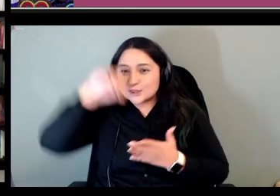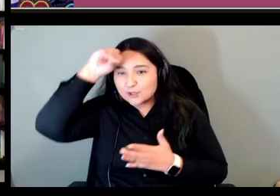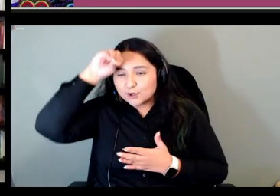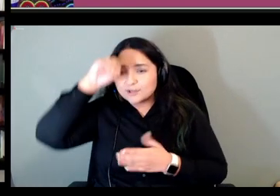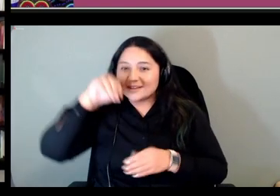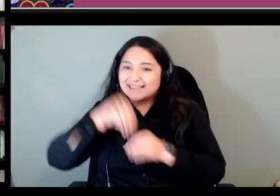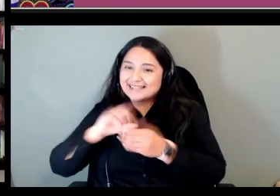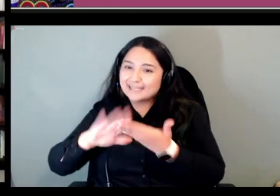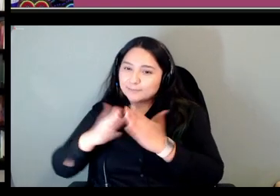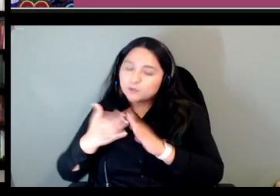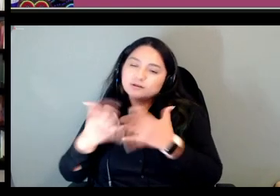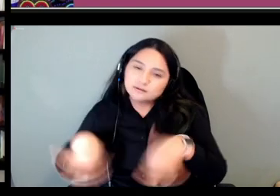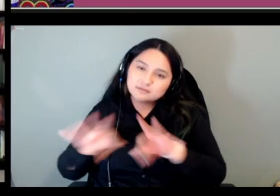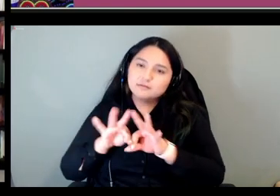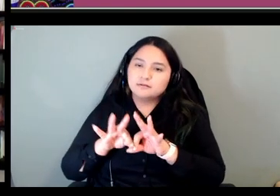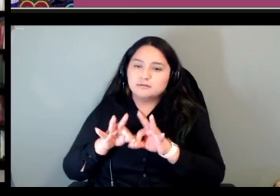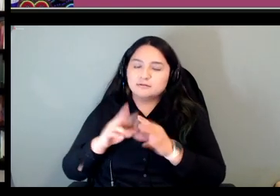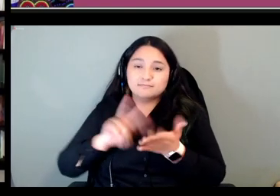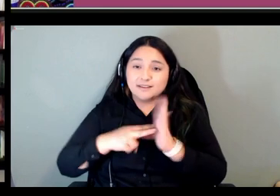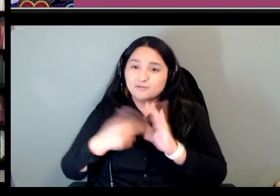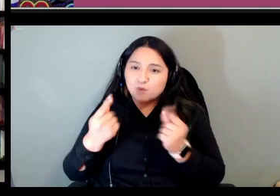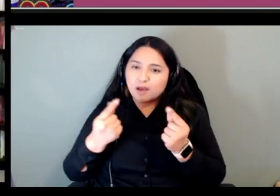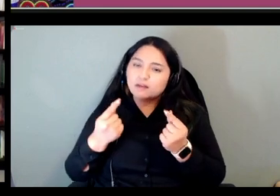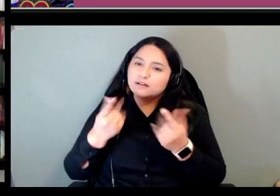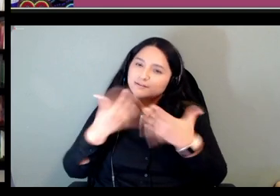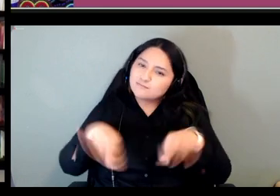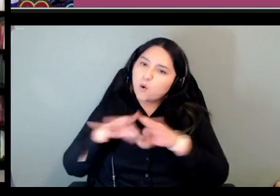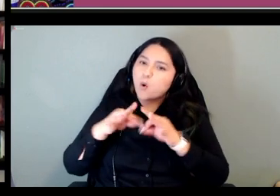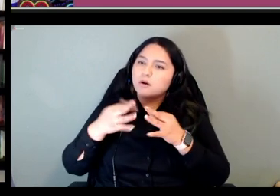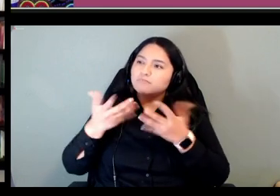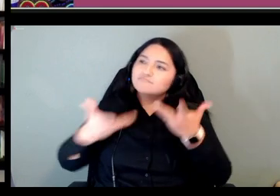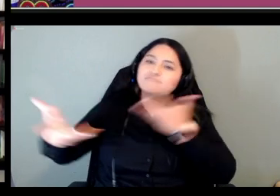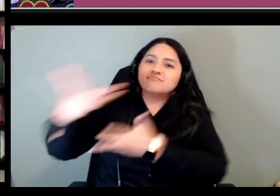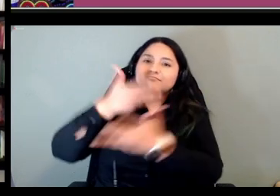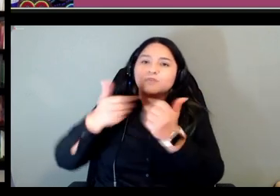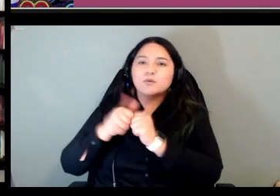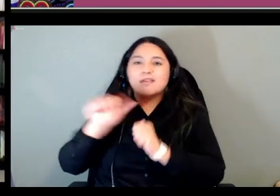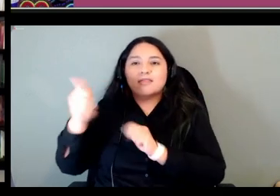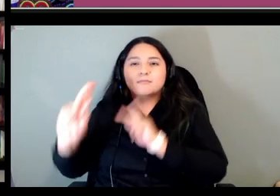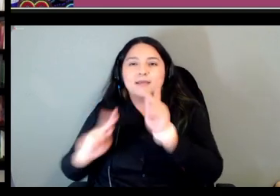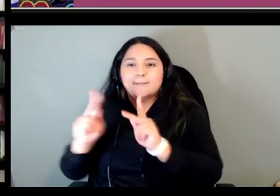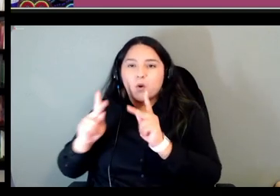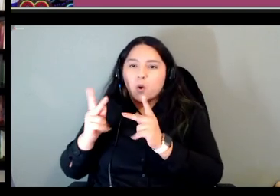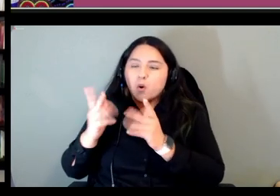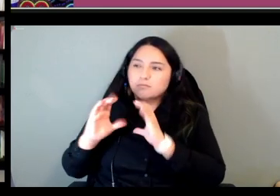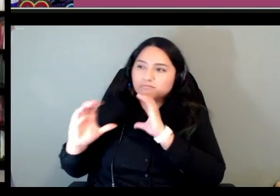really lives he's out in the air with all of us so it was really about how to connect